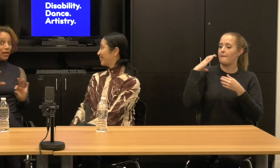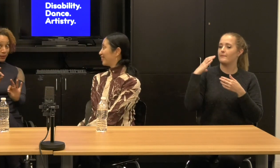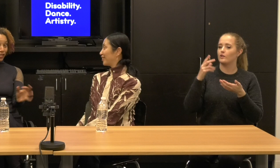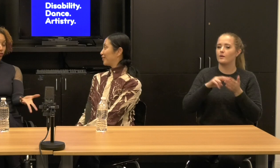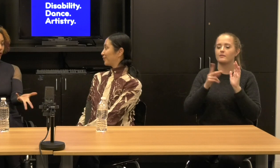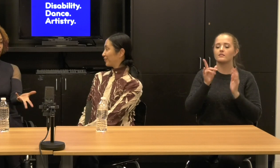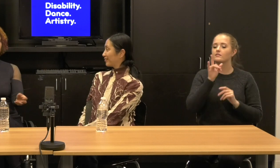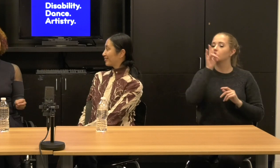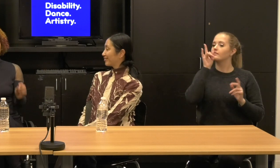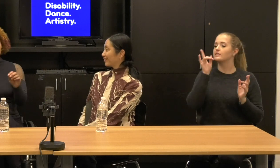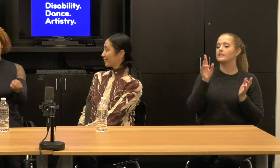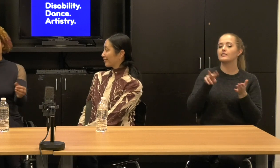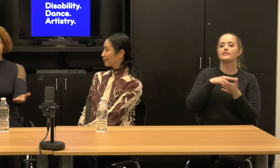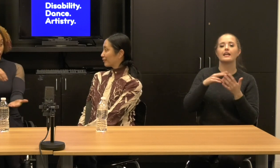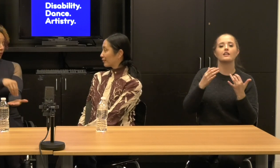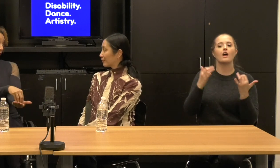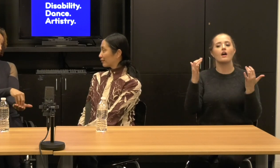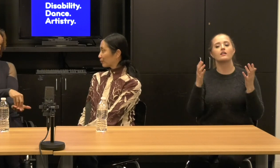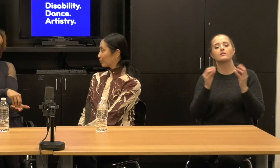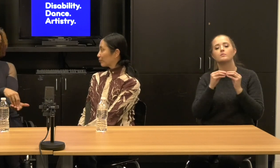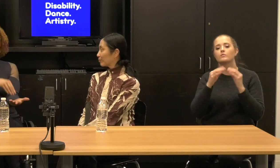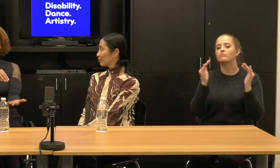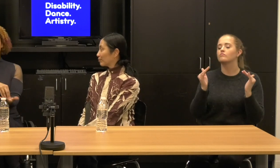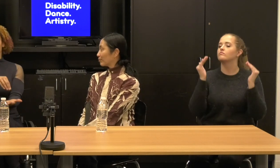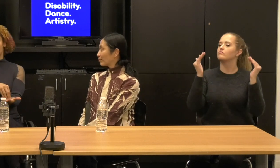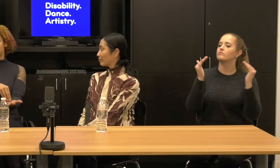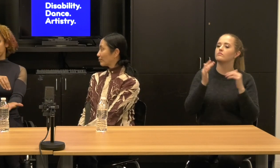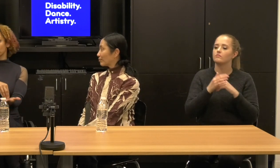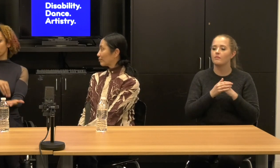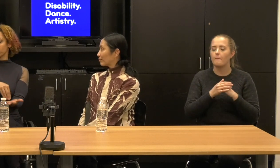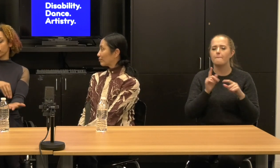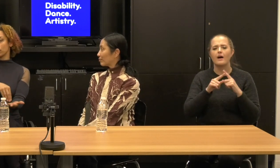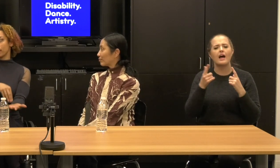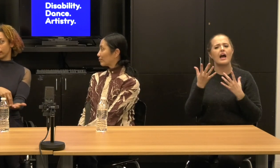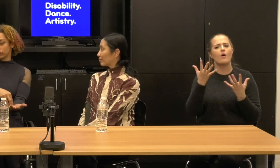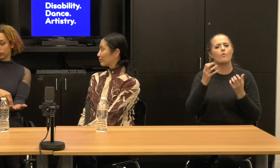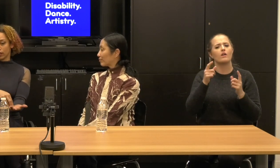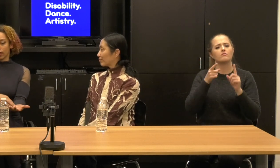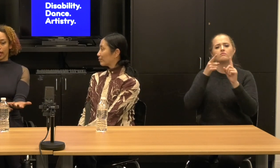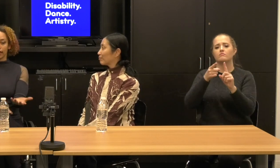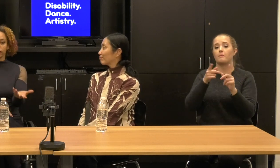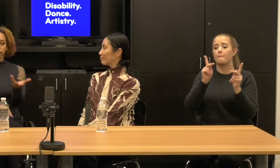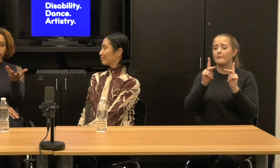Maybe that's true, but I want to say for this show, people came from across the US and the